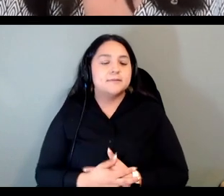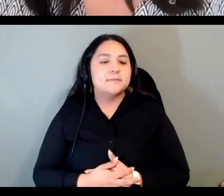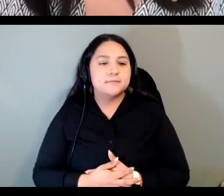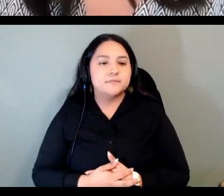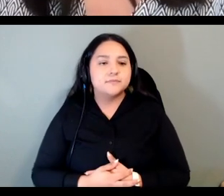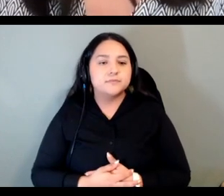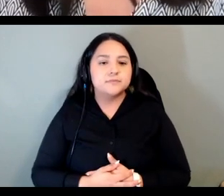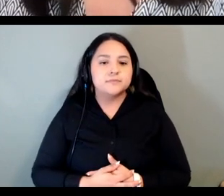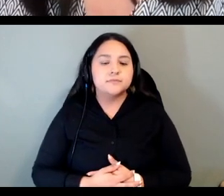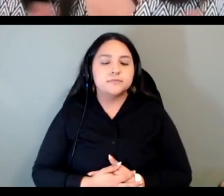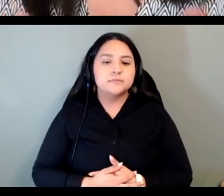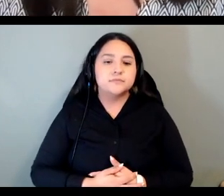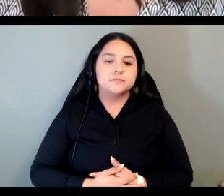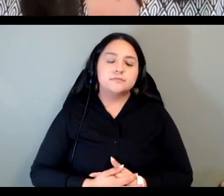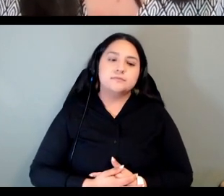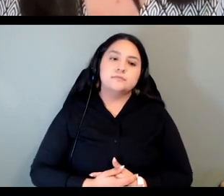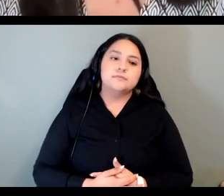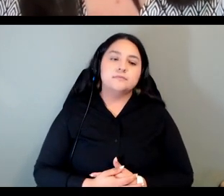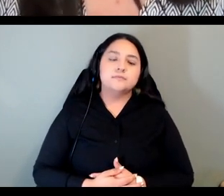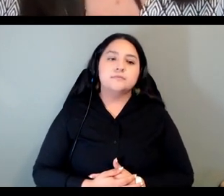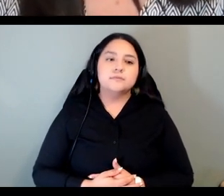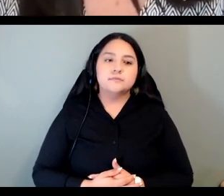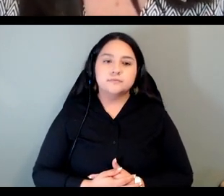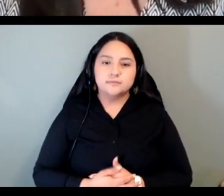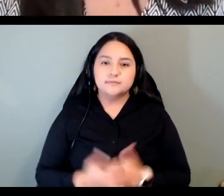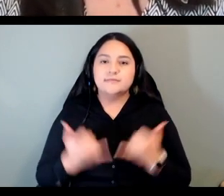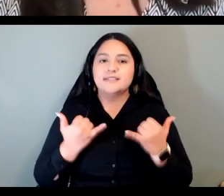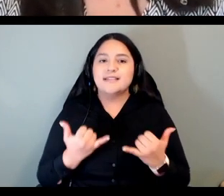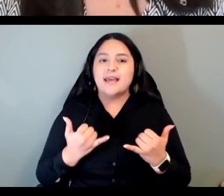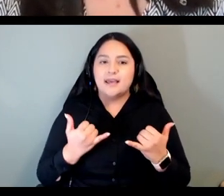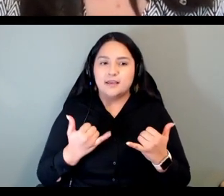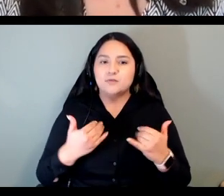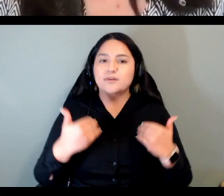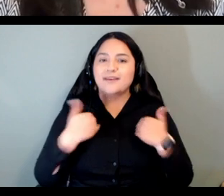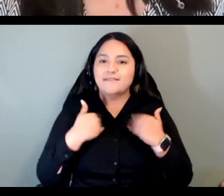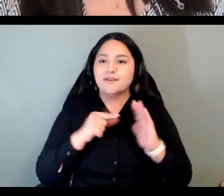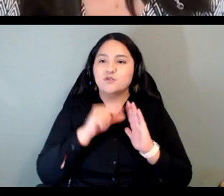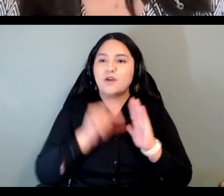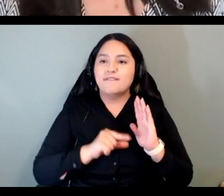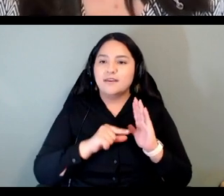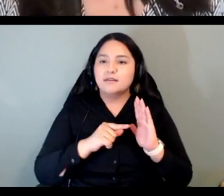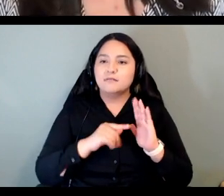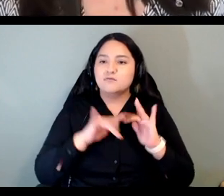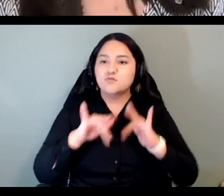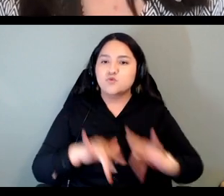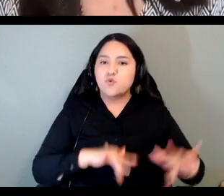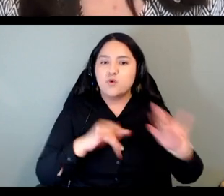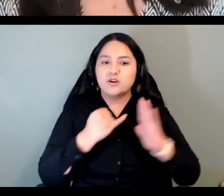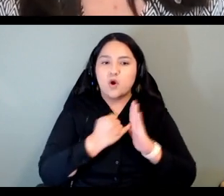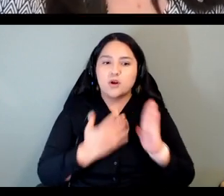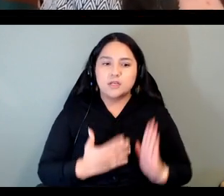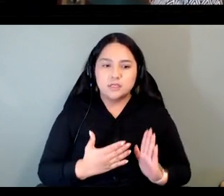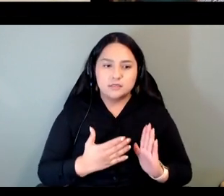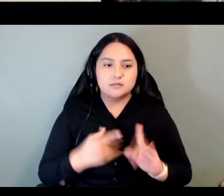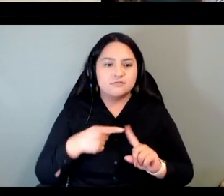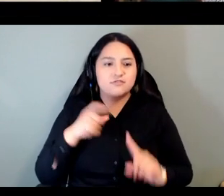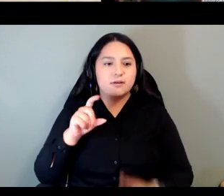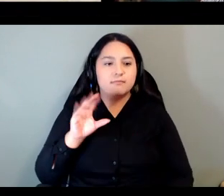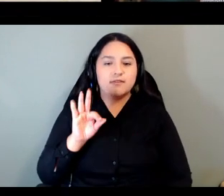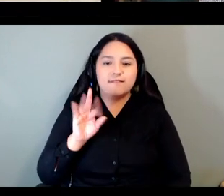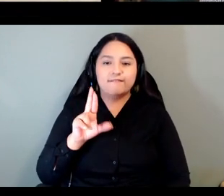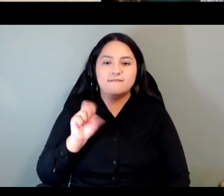today we're joined by a graphic recording artist tanya gadsby from fuselate creative